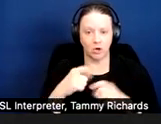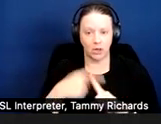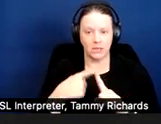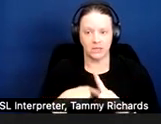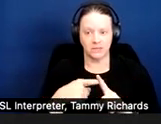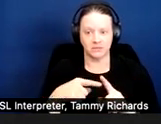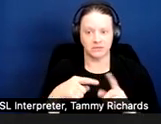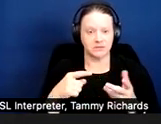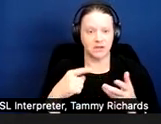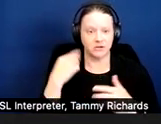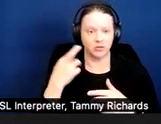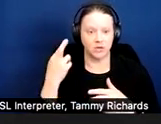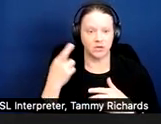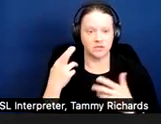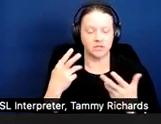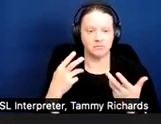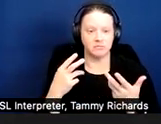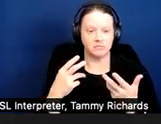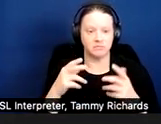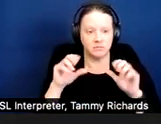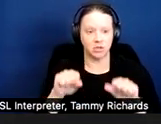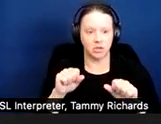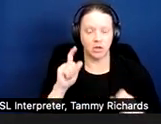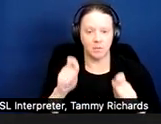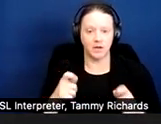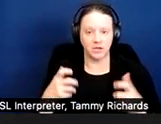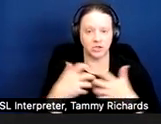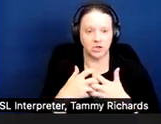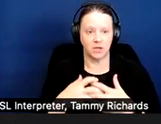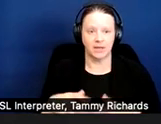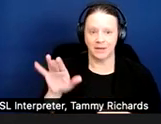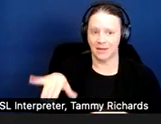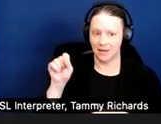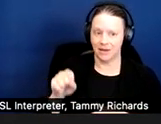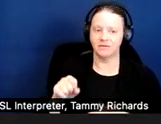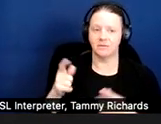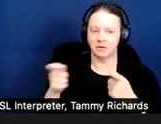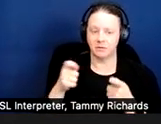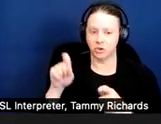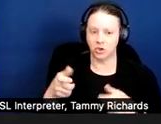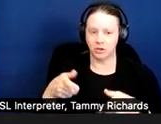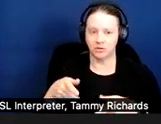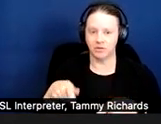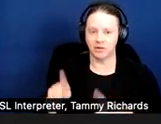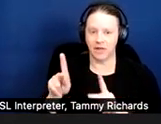C, yes, management should have allowed Taylor to have an emotional support dog as an accommodation.